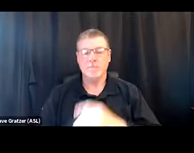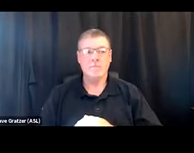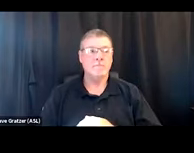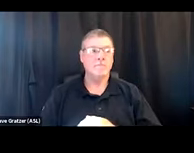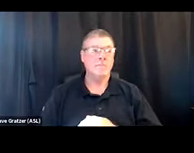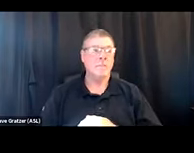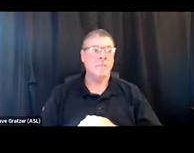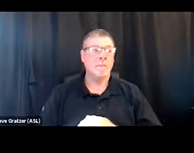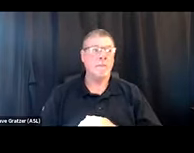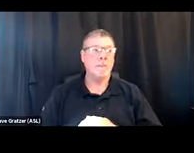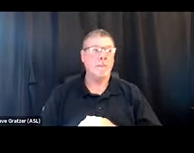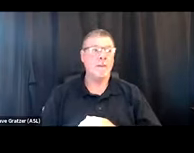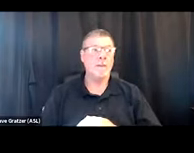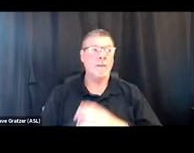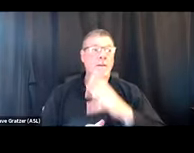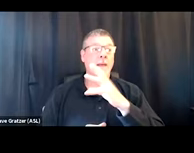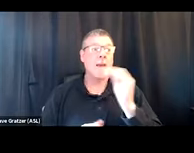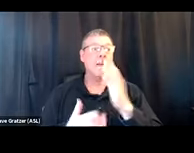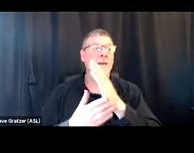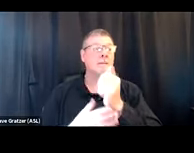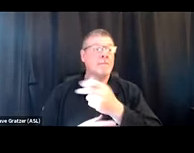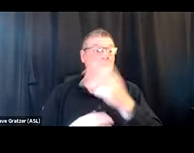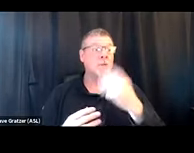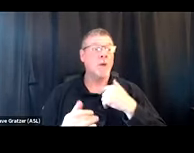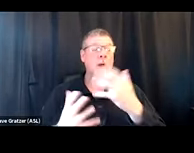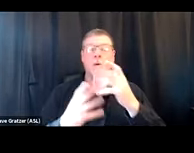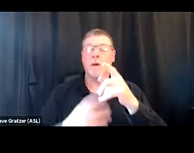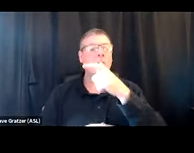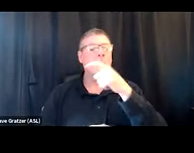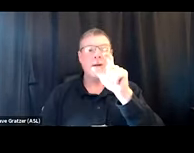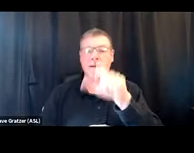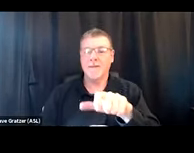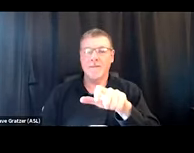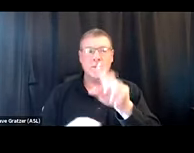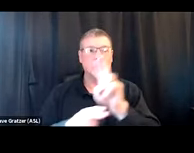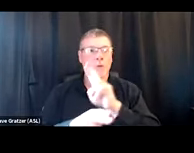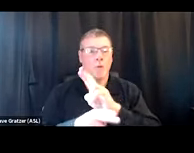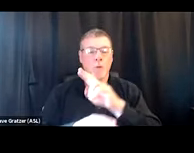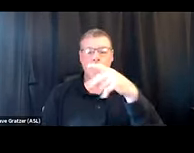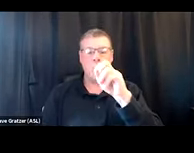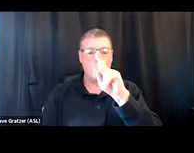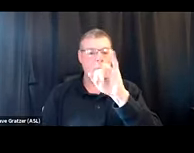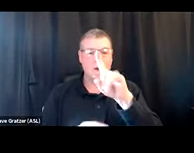but a few things I wanna lift up is, you no longer have to have used opioids for a year to initiate treatment,